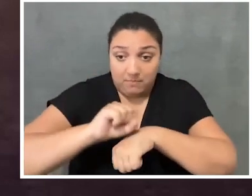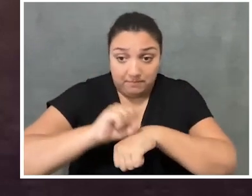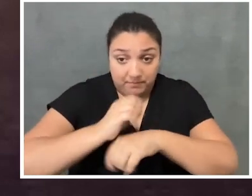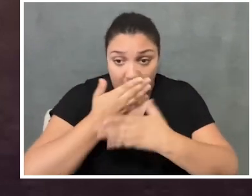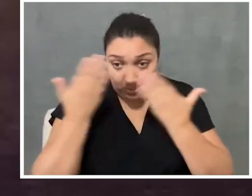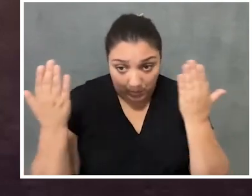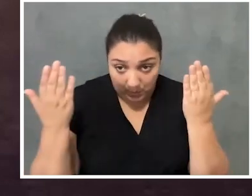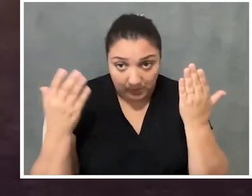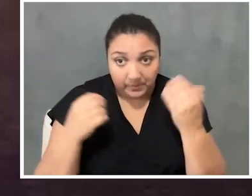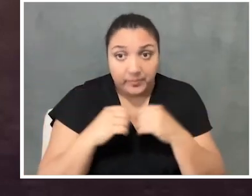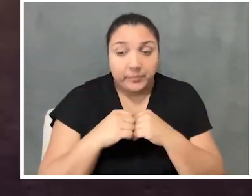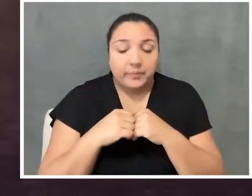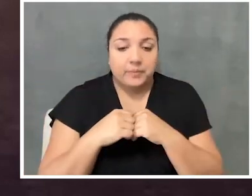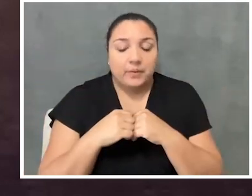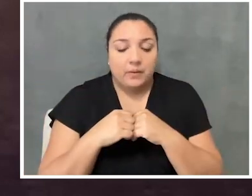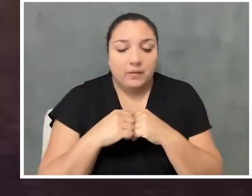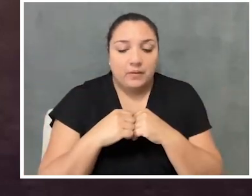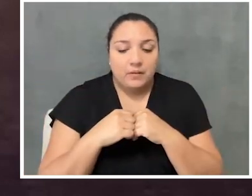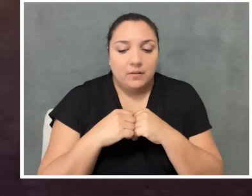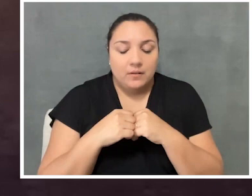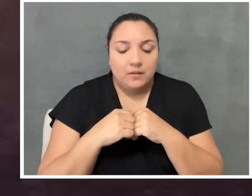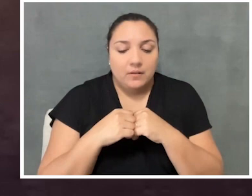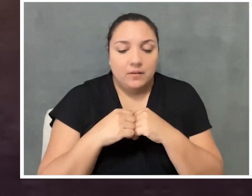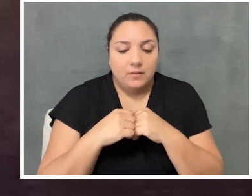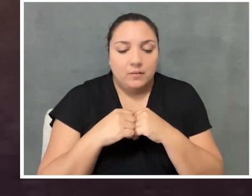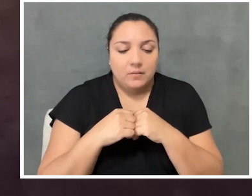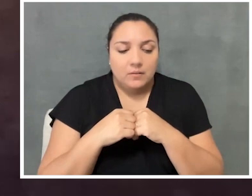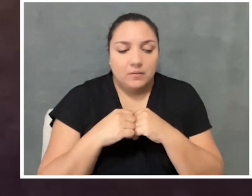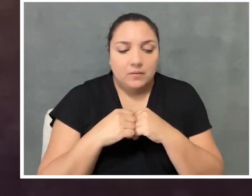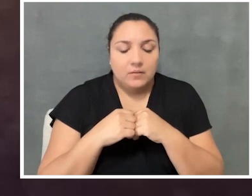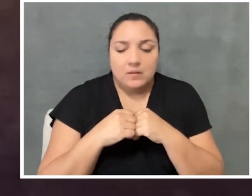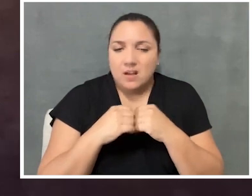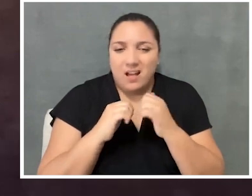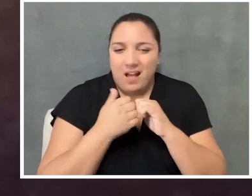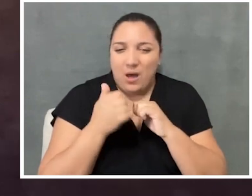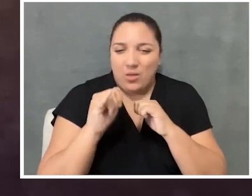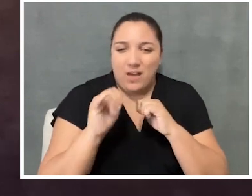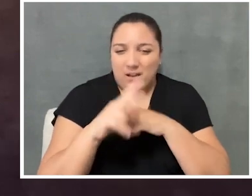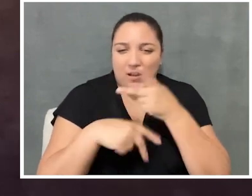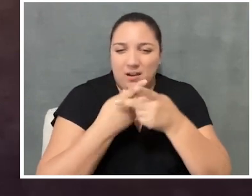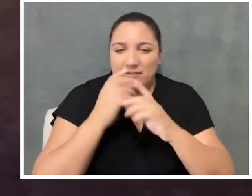how are those conversations going to be fully recognized? How are they going to be fully seen?